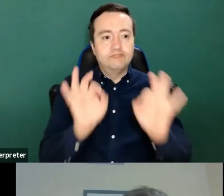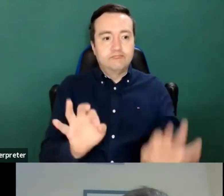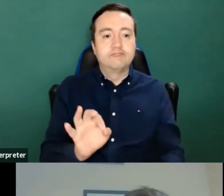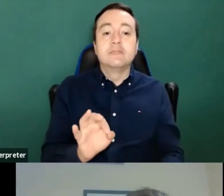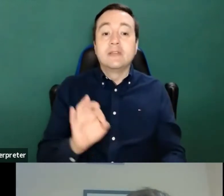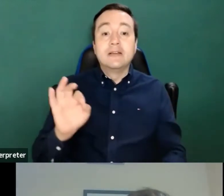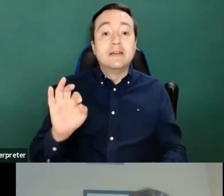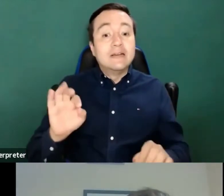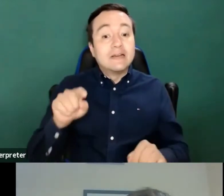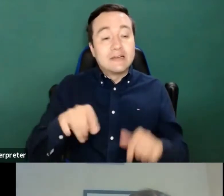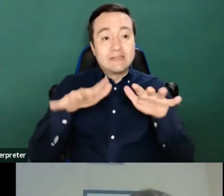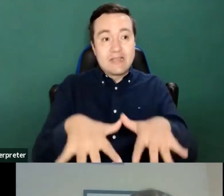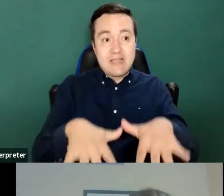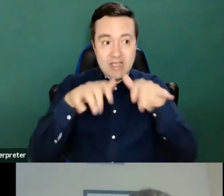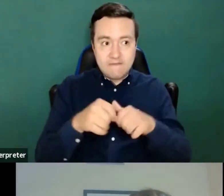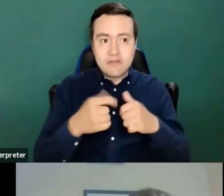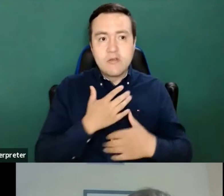I want to start with some housekeeping.